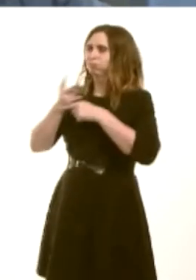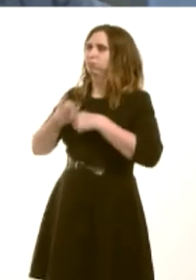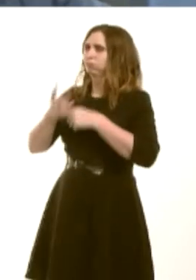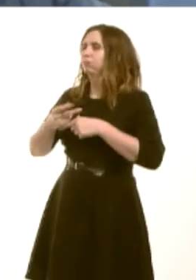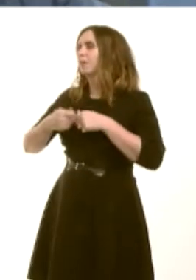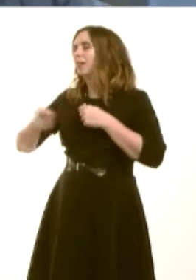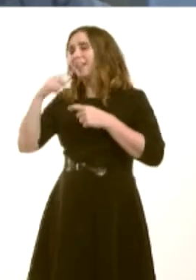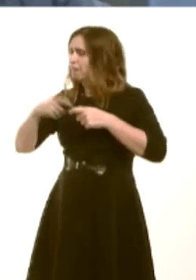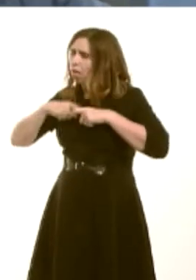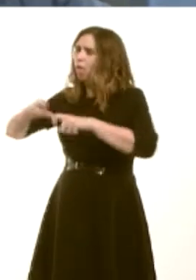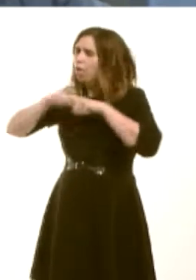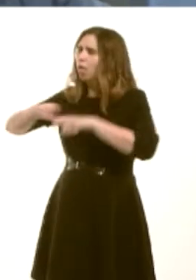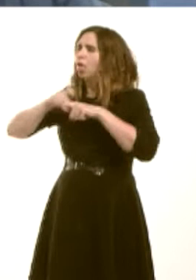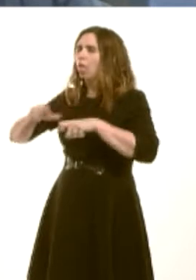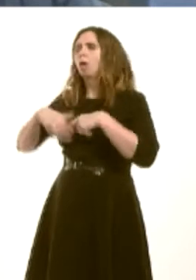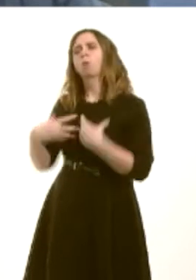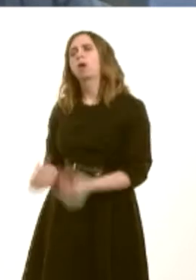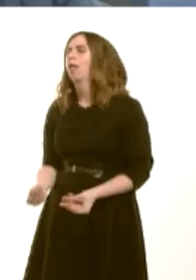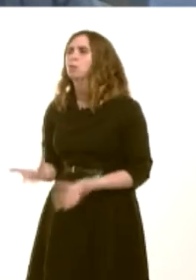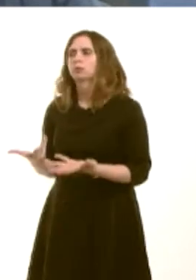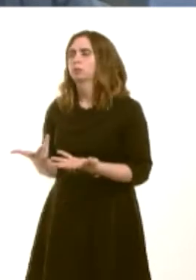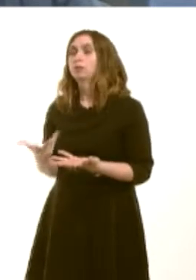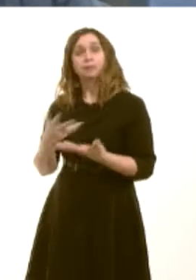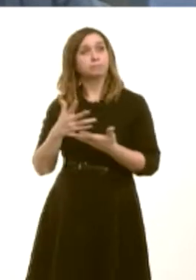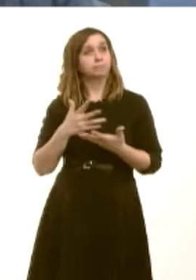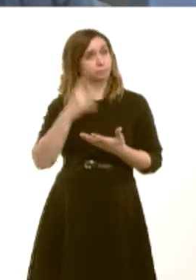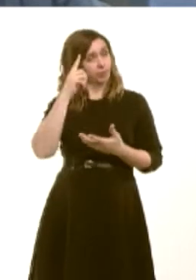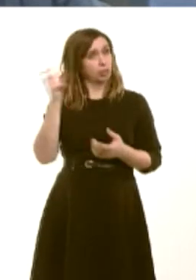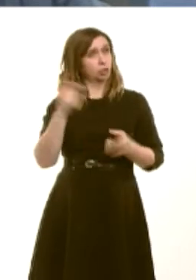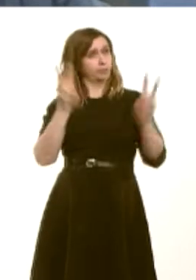to otherwise, do you think that it would be worthwhile introducing a right to respite